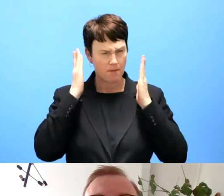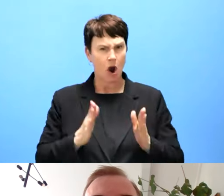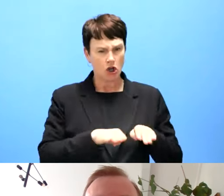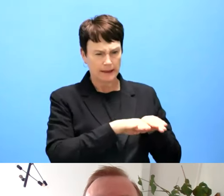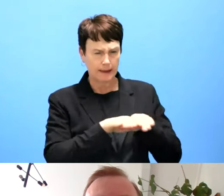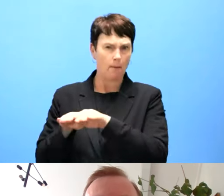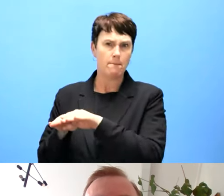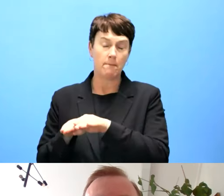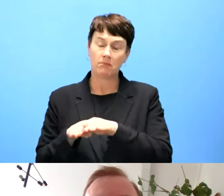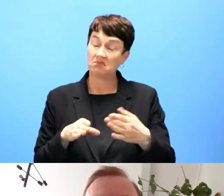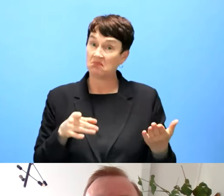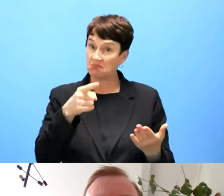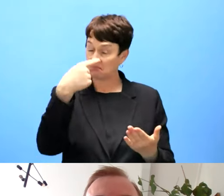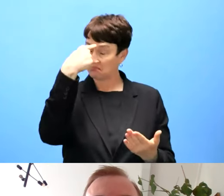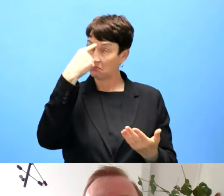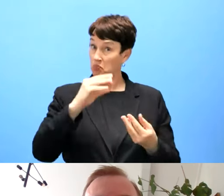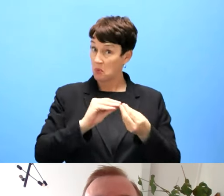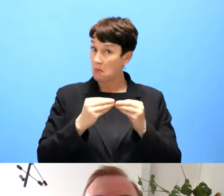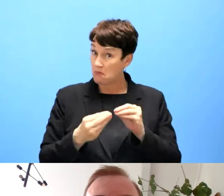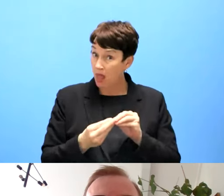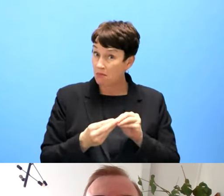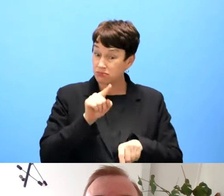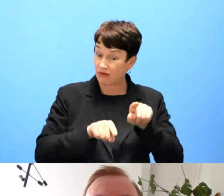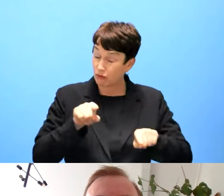that a problem? Would you prefer that it's the same in all Member States. That's my question.